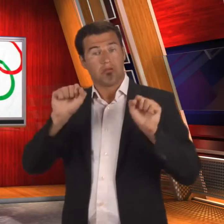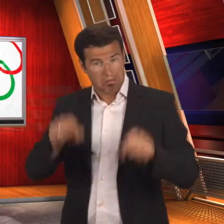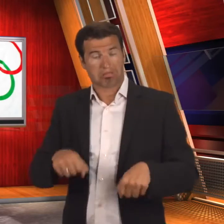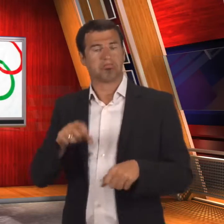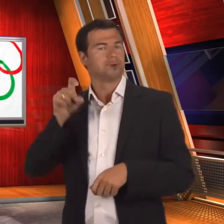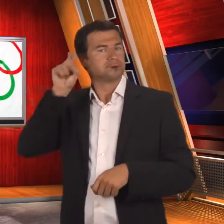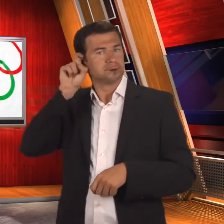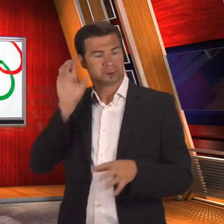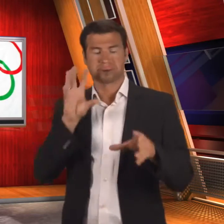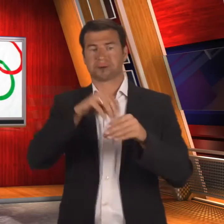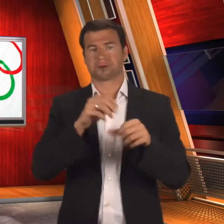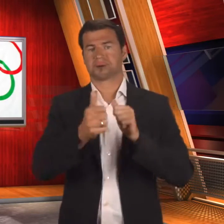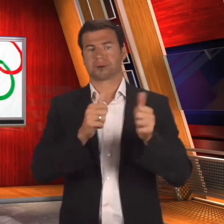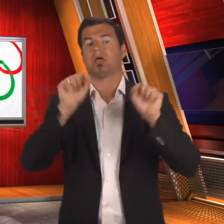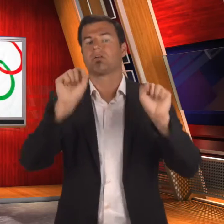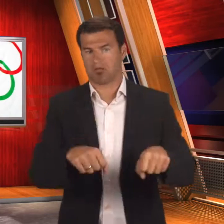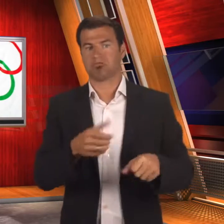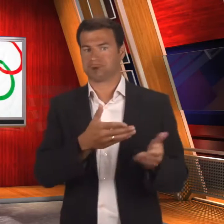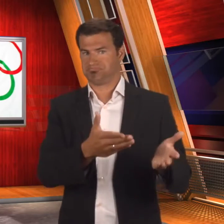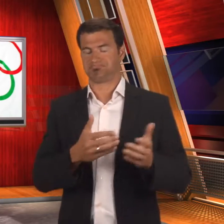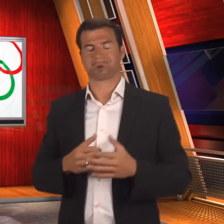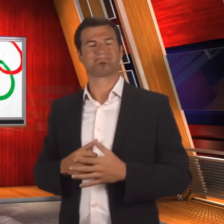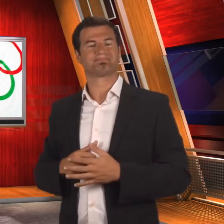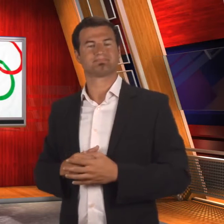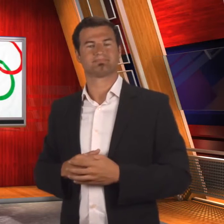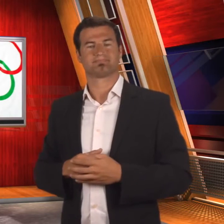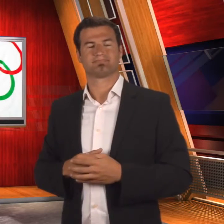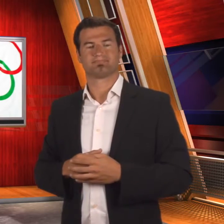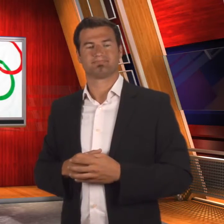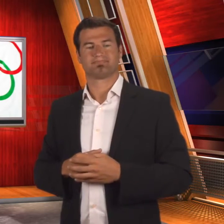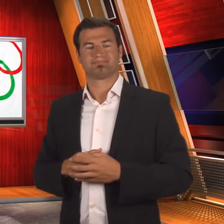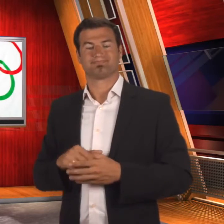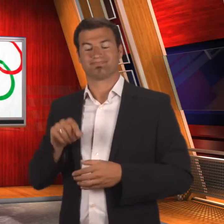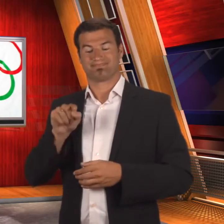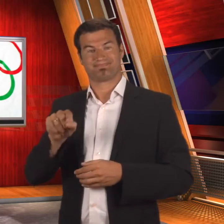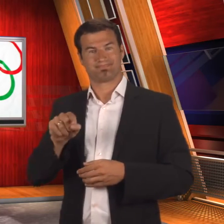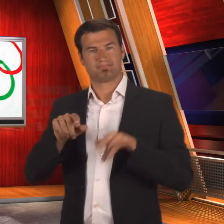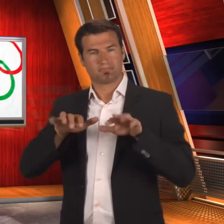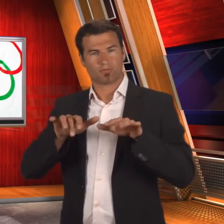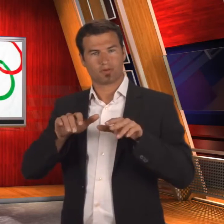on hearing loss or use of hearing aids.